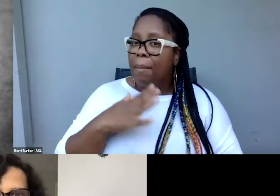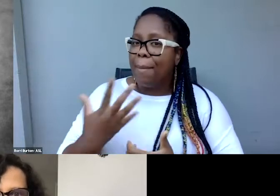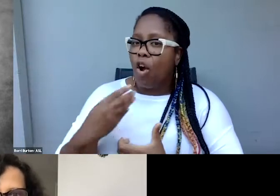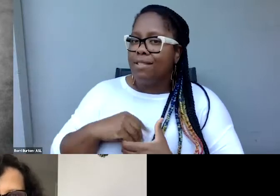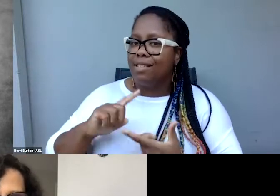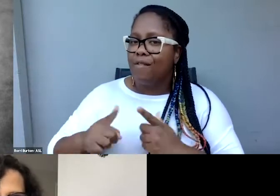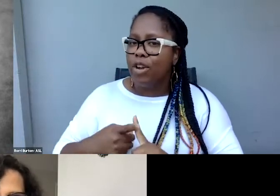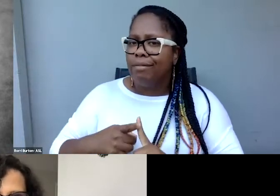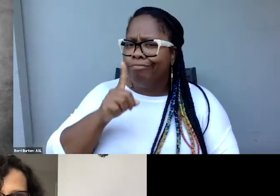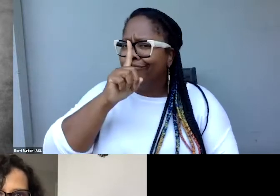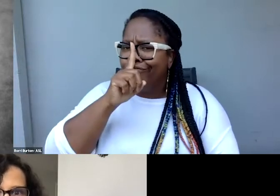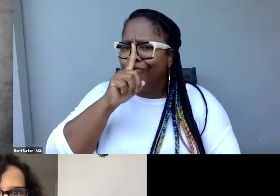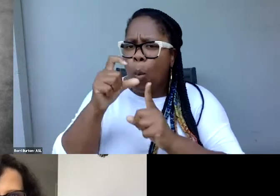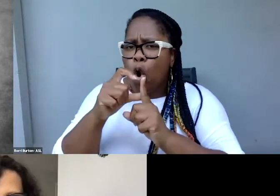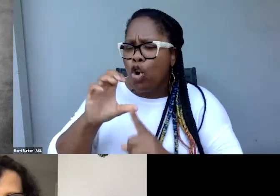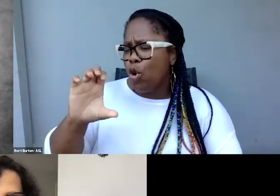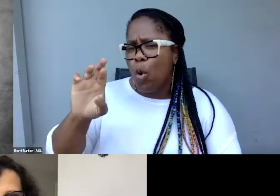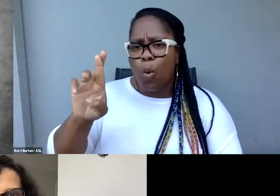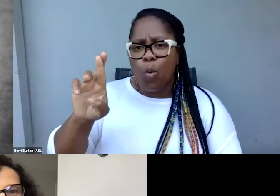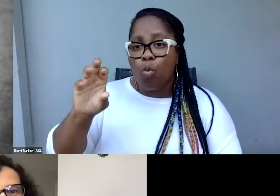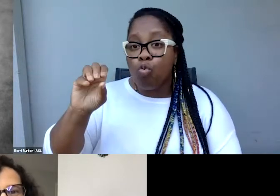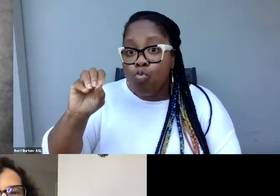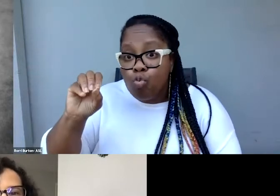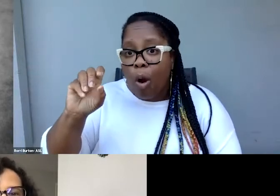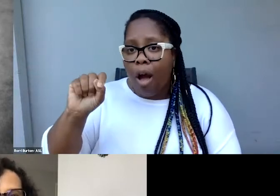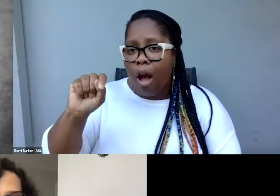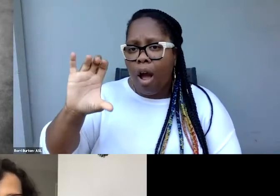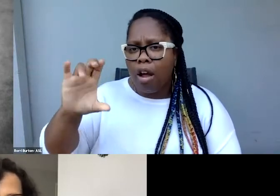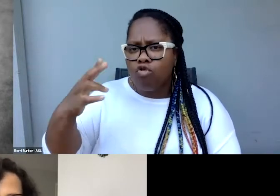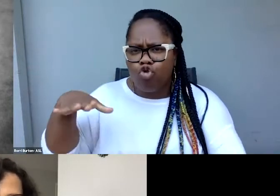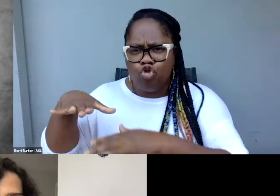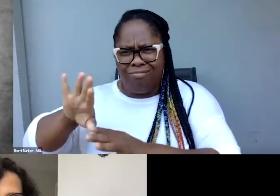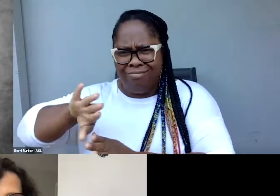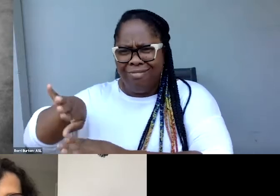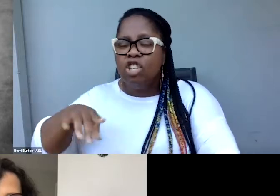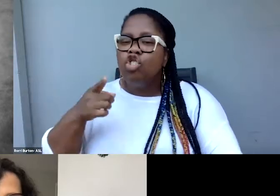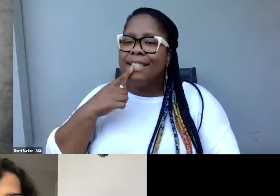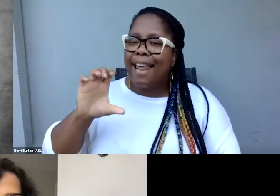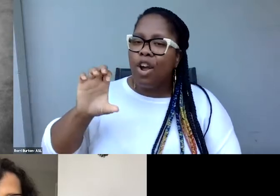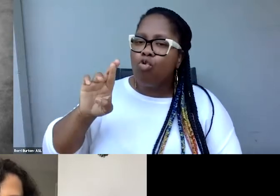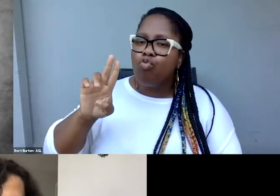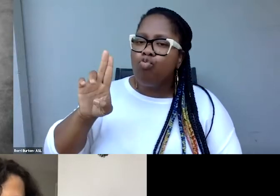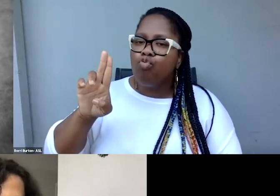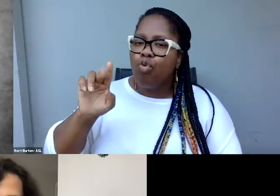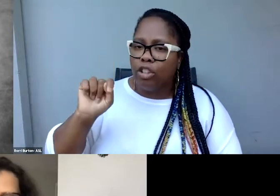say crotch, she said crutch, she feels terrible about the representation people are getting about her.